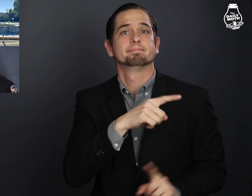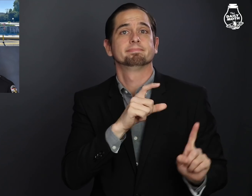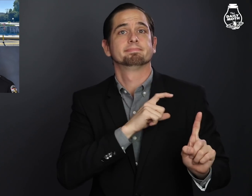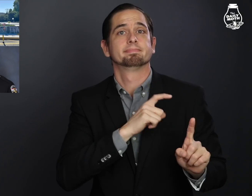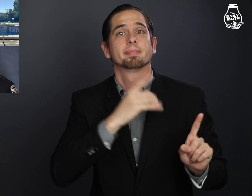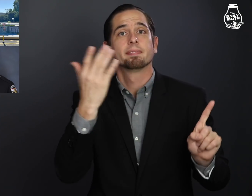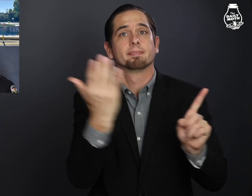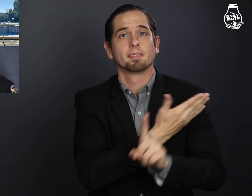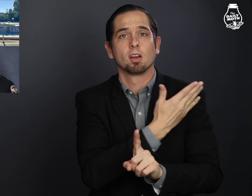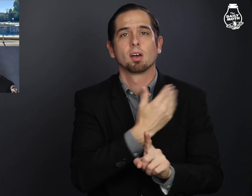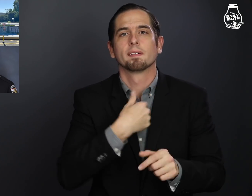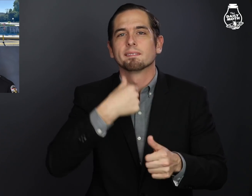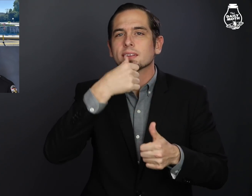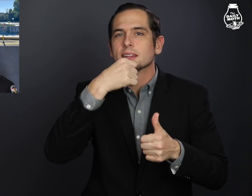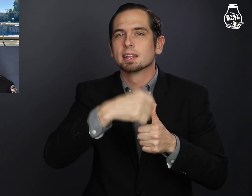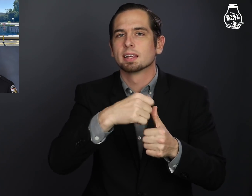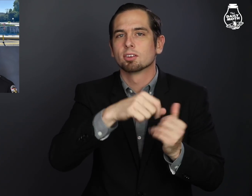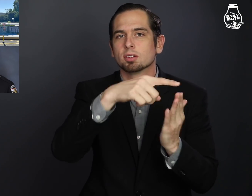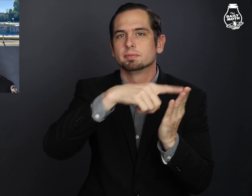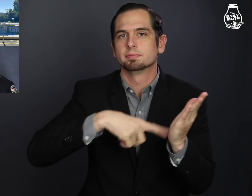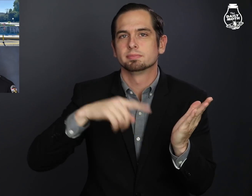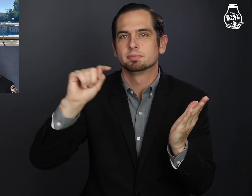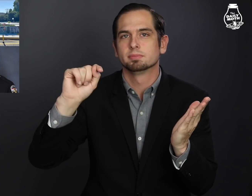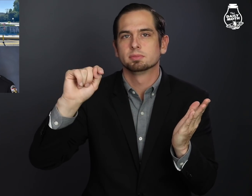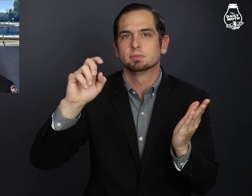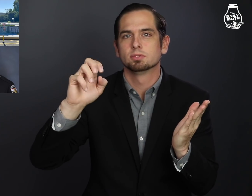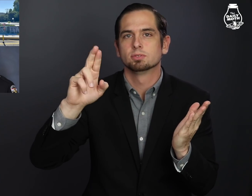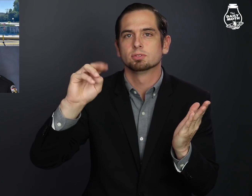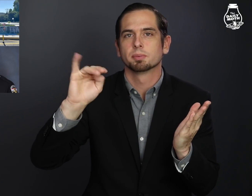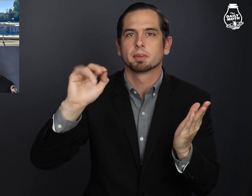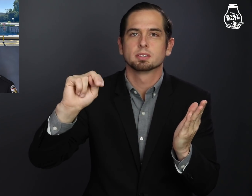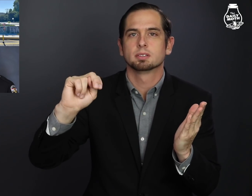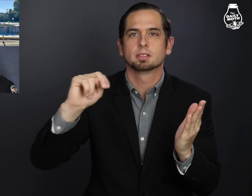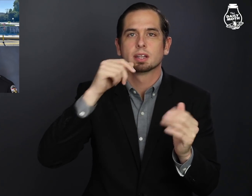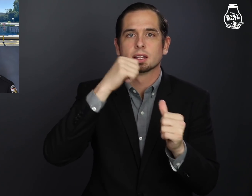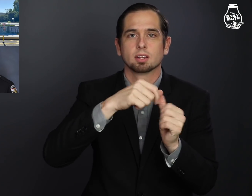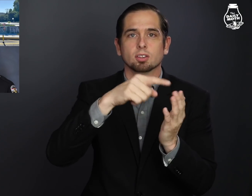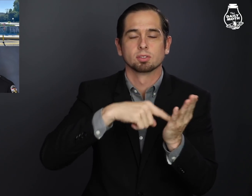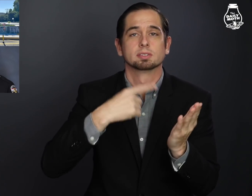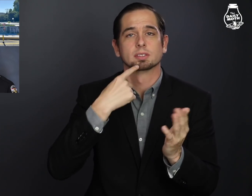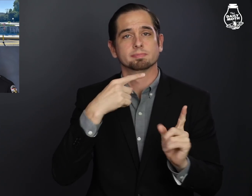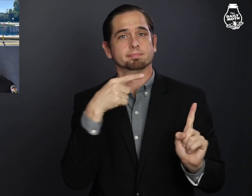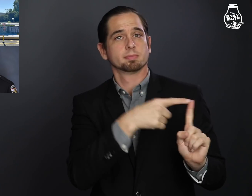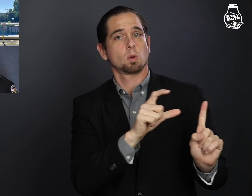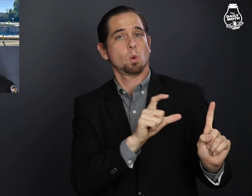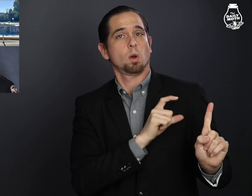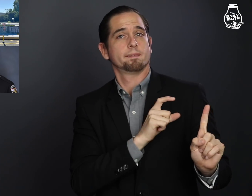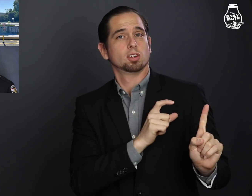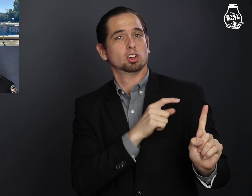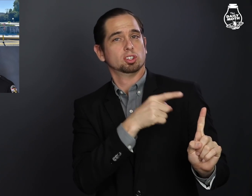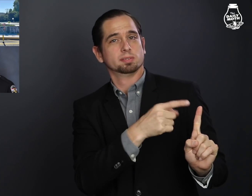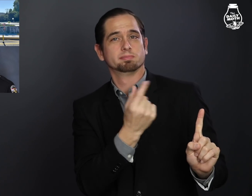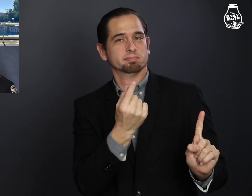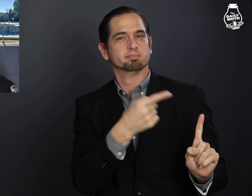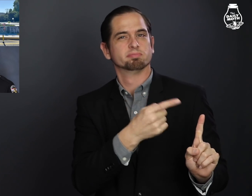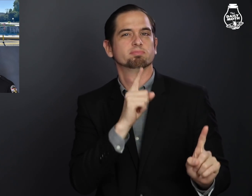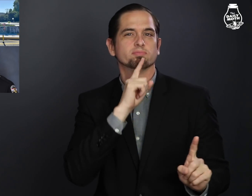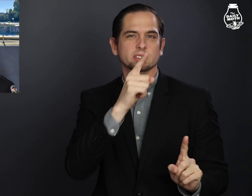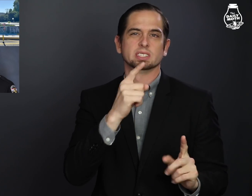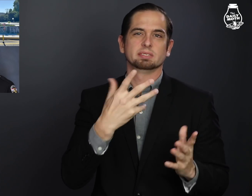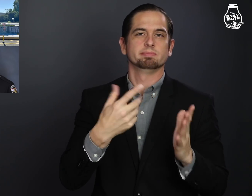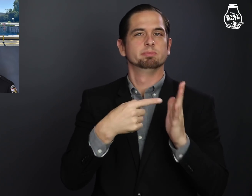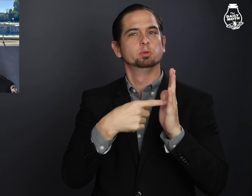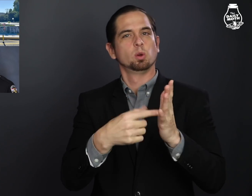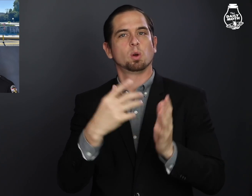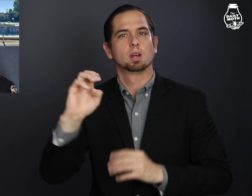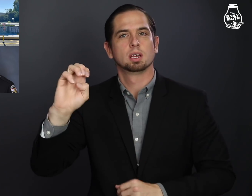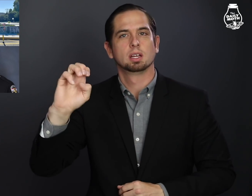A termination letter said the officer showed